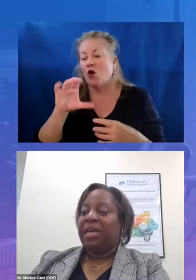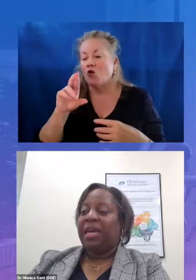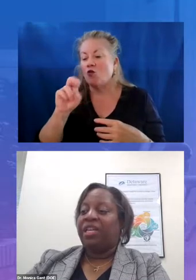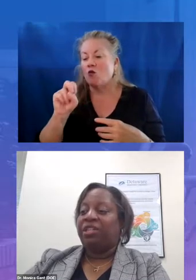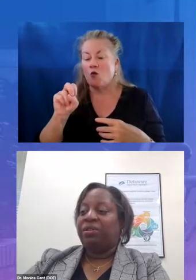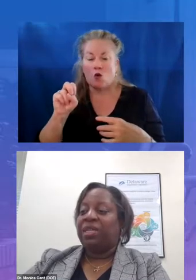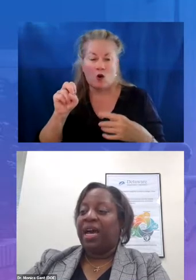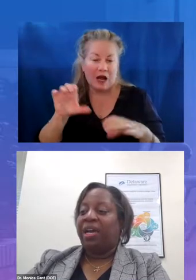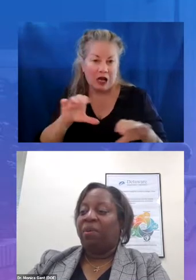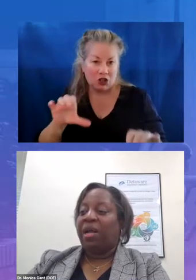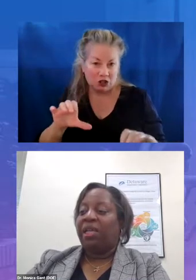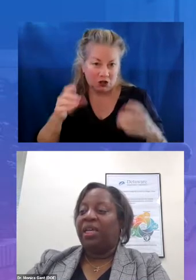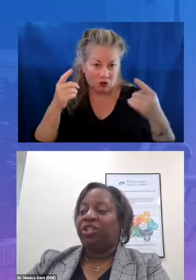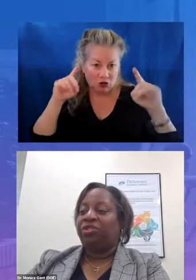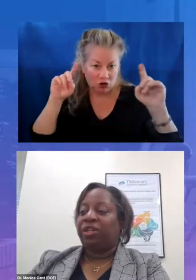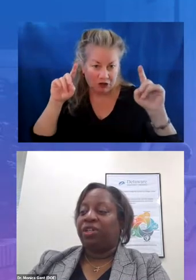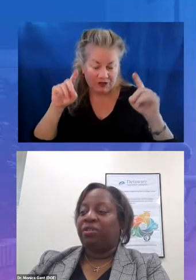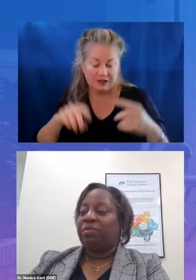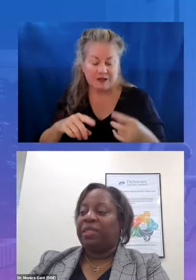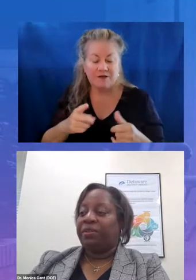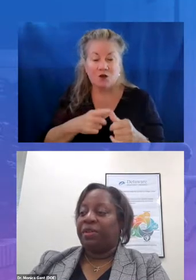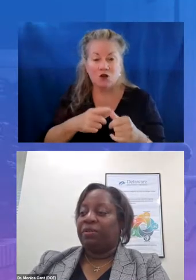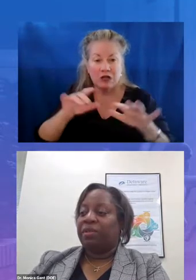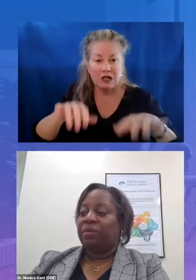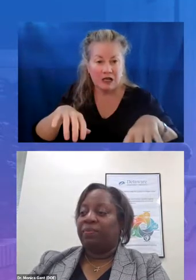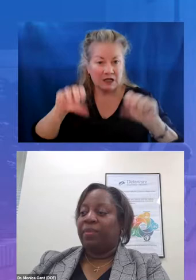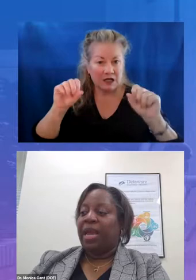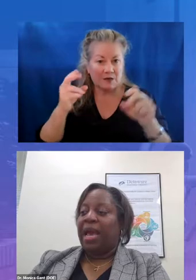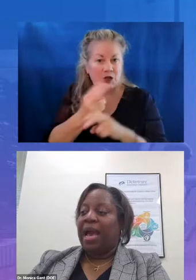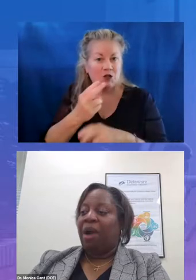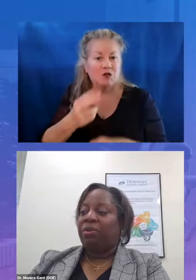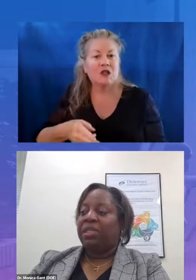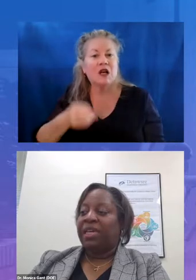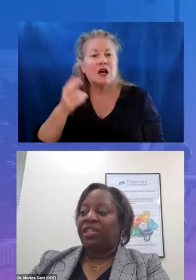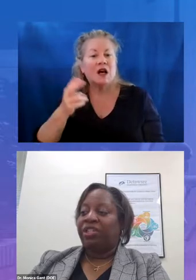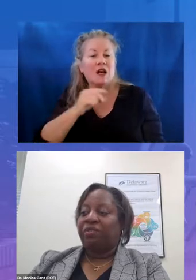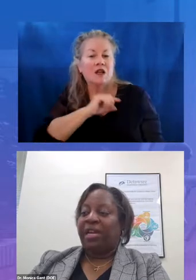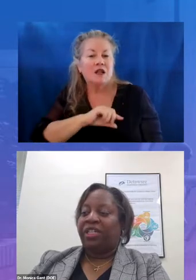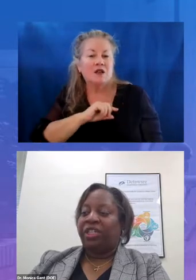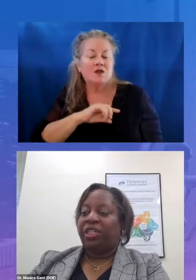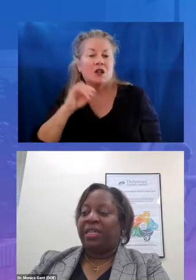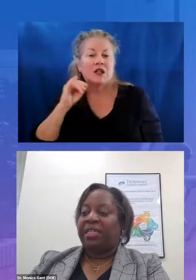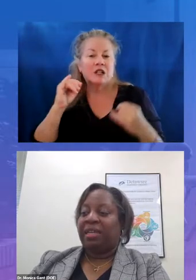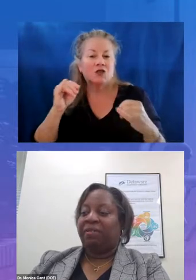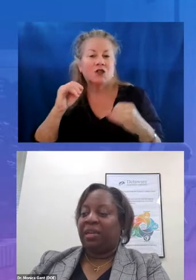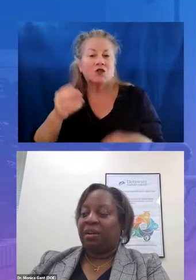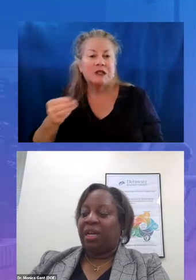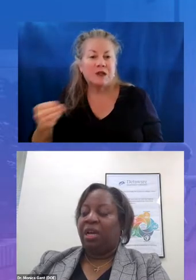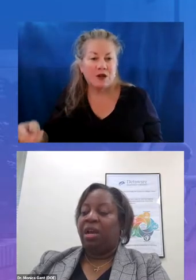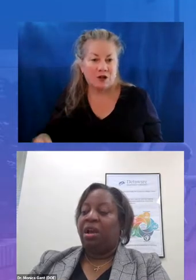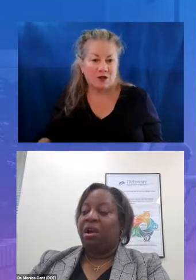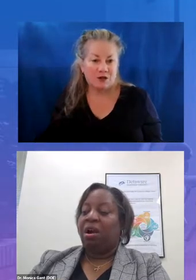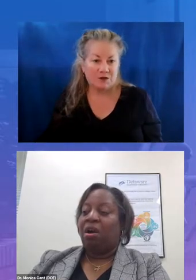and use high quality instructional materials our stage strategy to accelerate learning calls